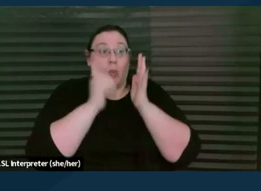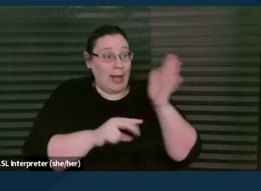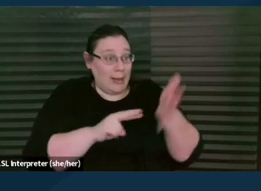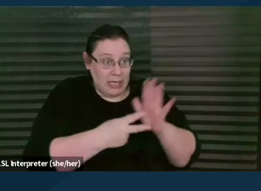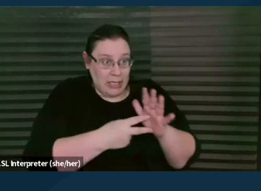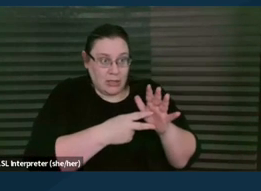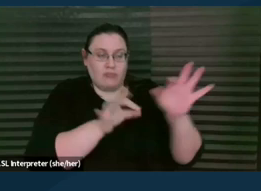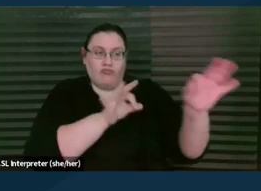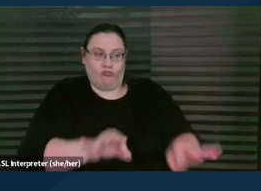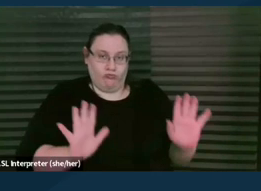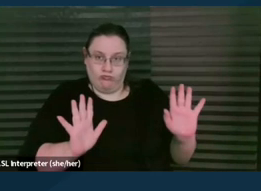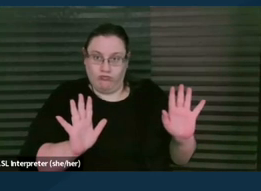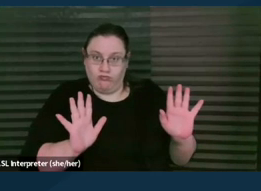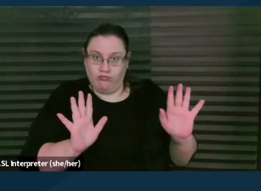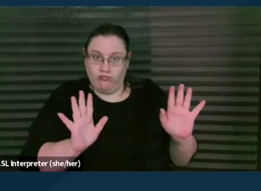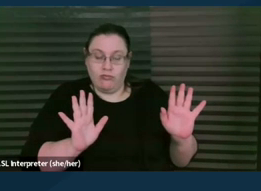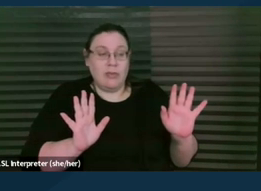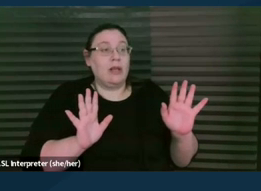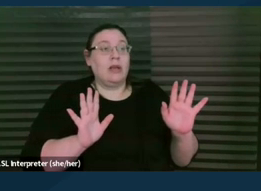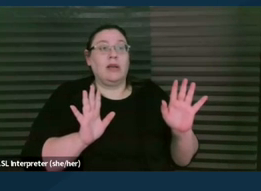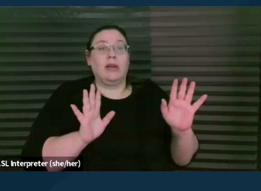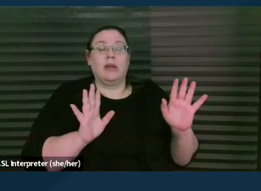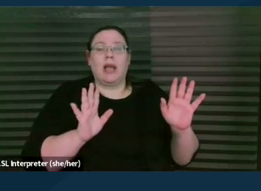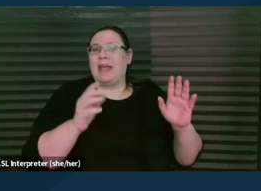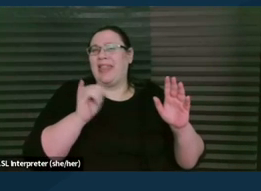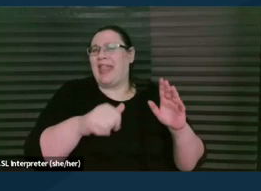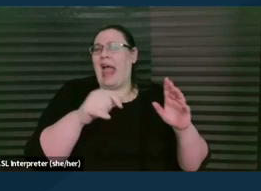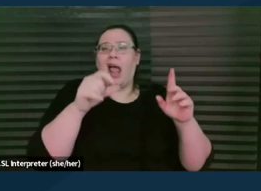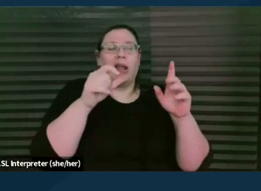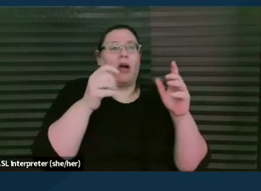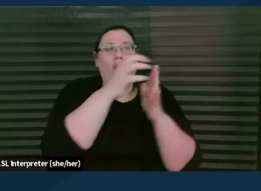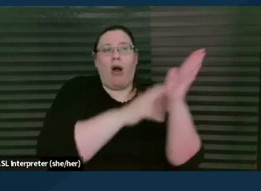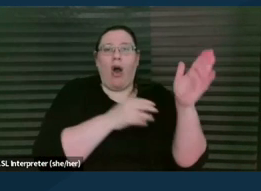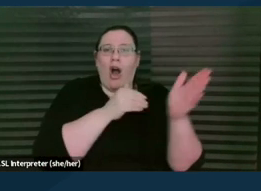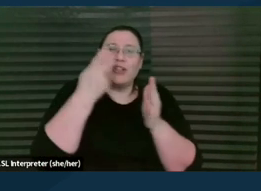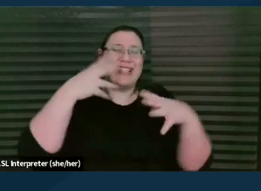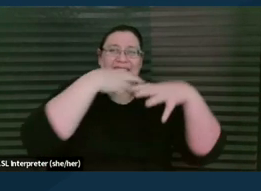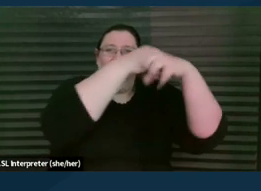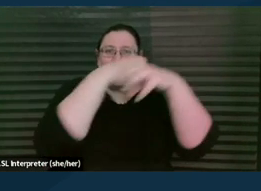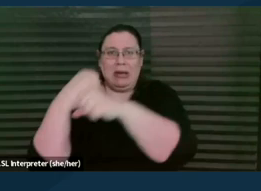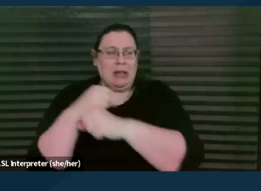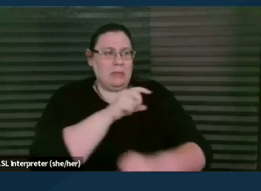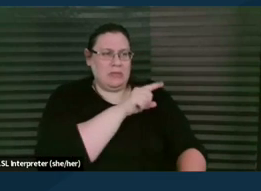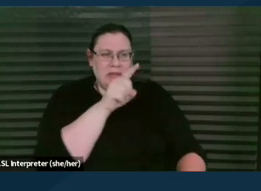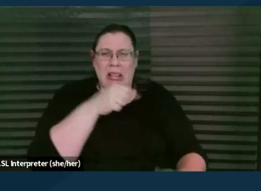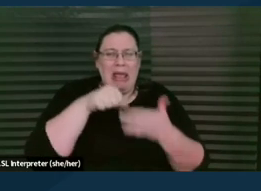You know, when this language is full of acronyms and so on, you know, we might start, stop and say to, in a IEP meeting,